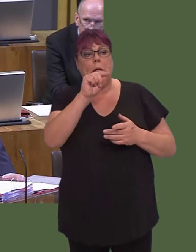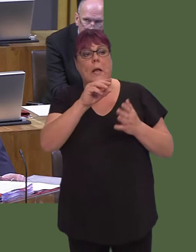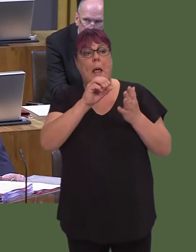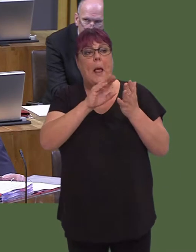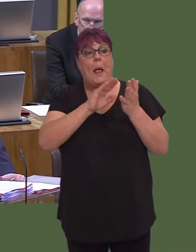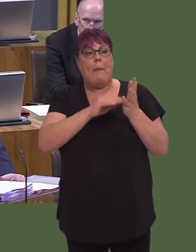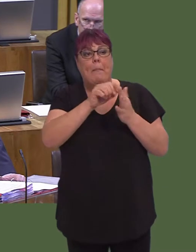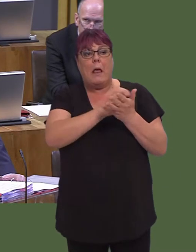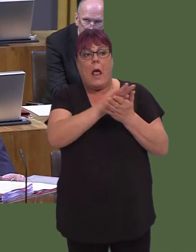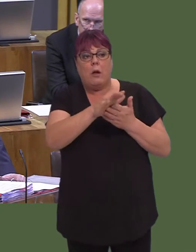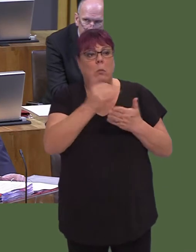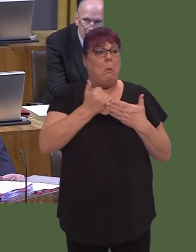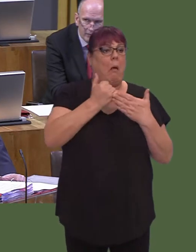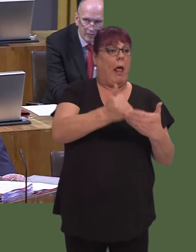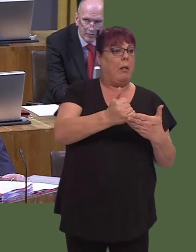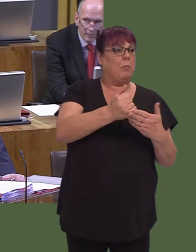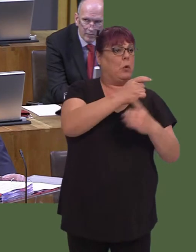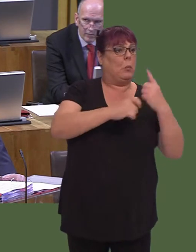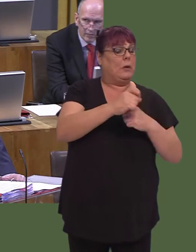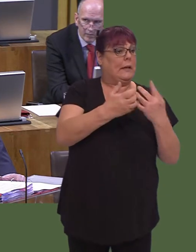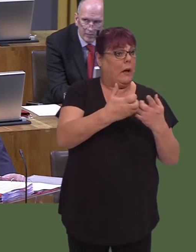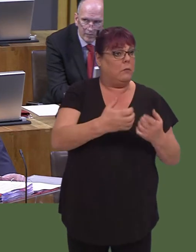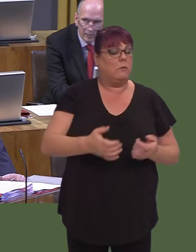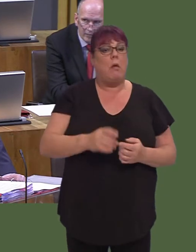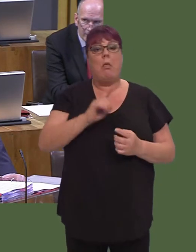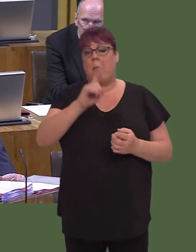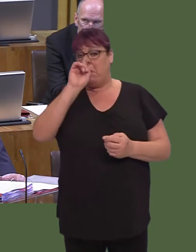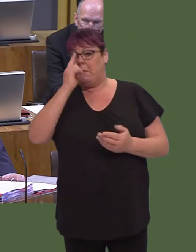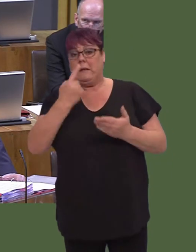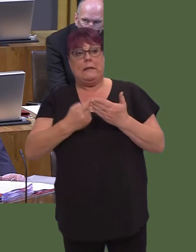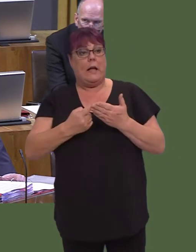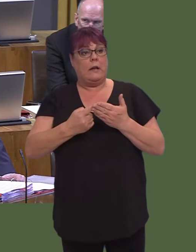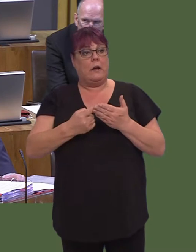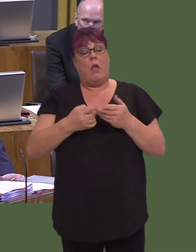That will then inform whether we require a refreshment to the current road safety framework.